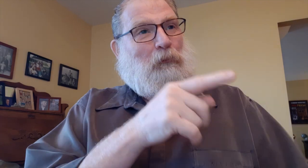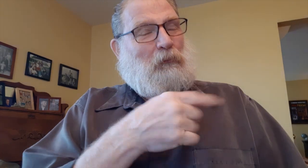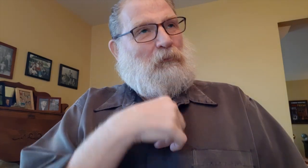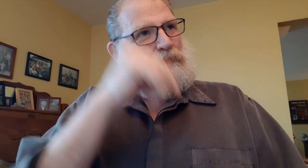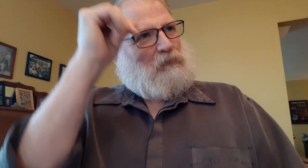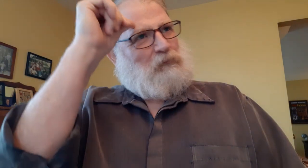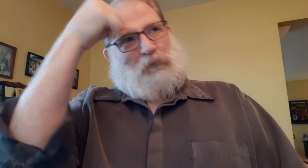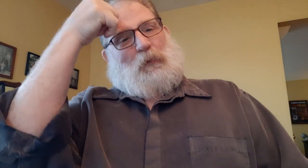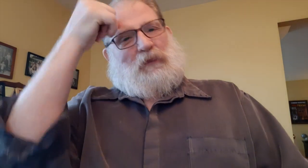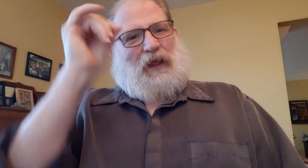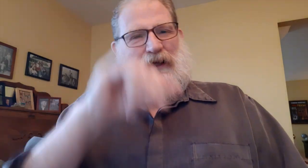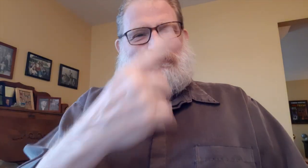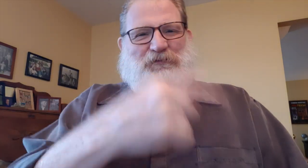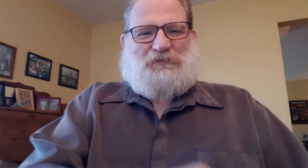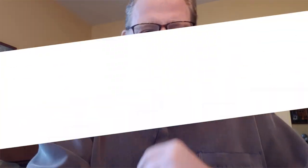That's what sticked on my mind.